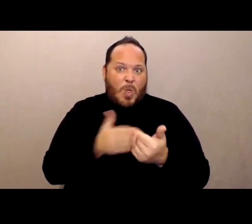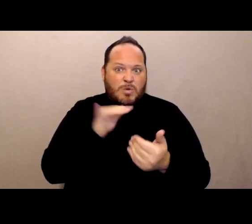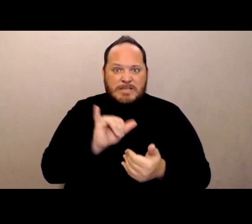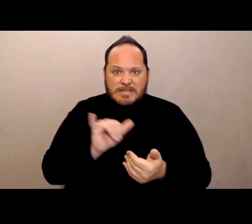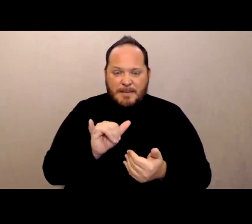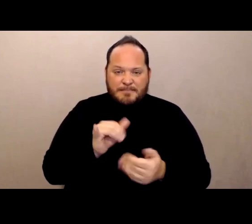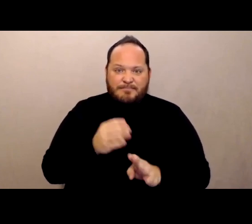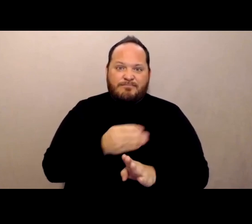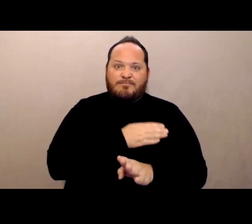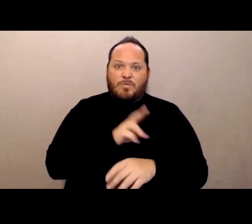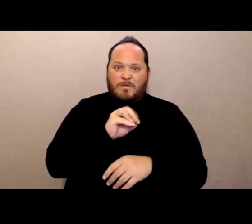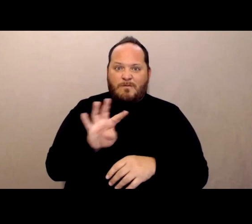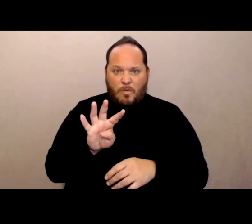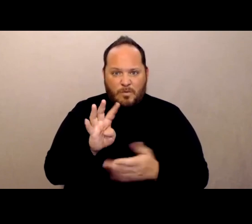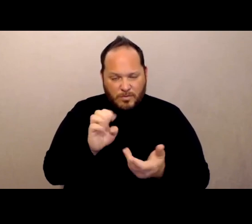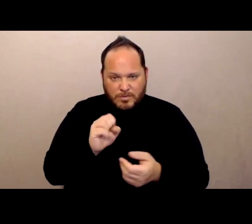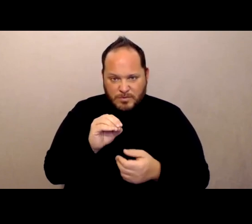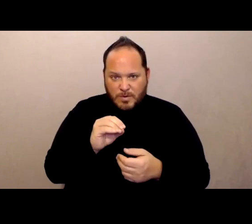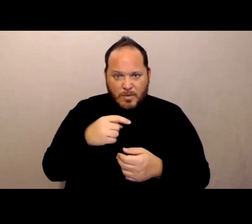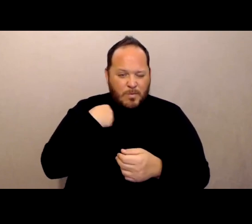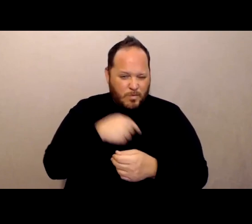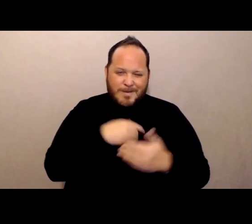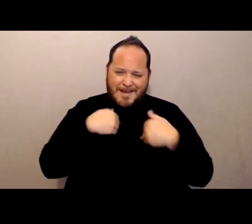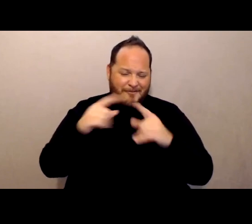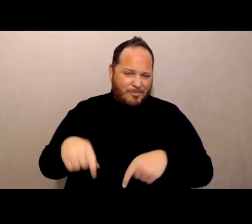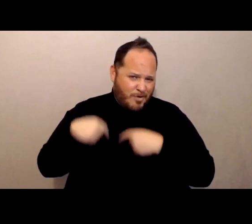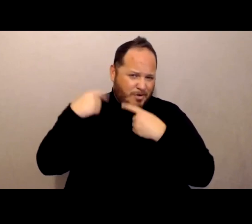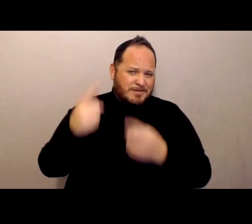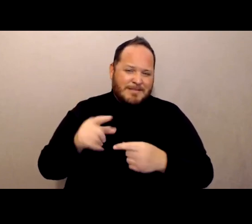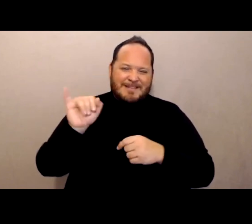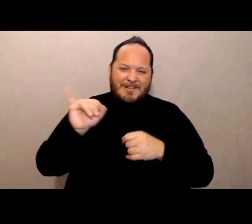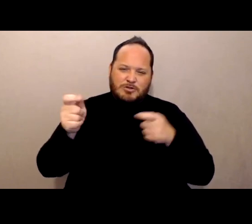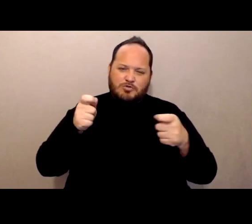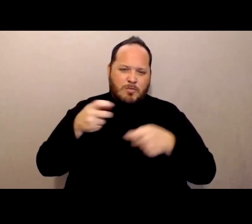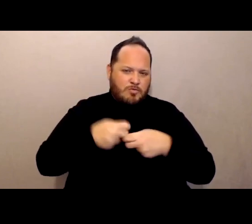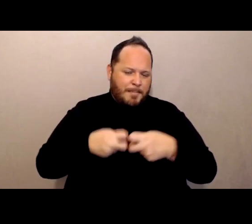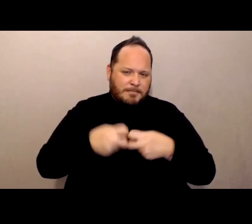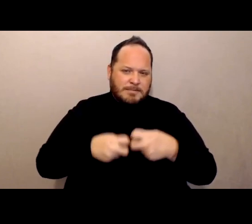So we had longstanding infection control problems, longstanding under-staffing problems.